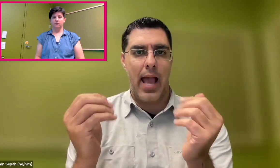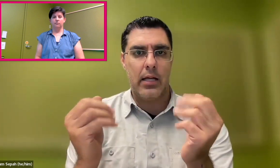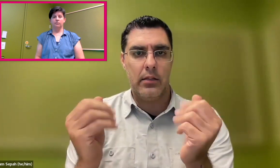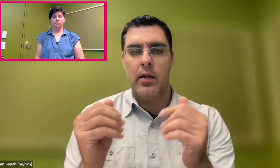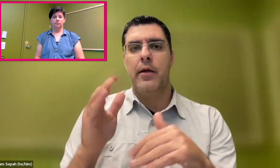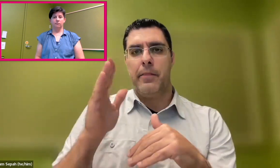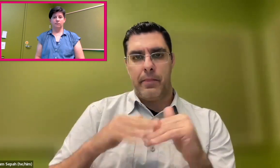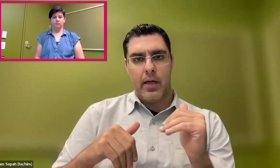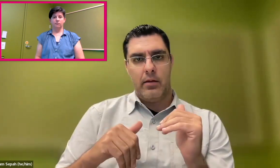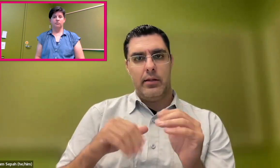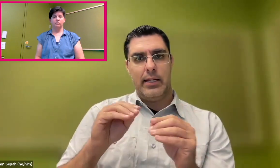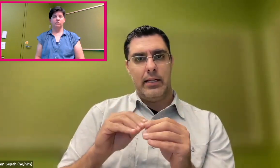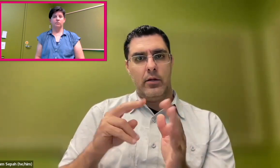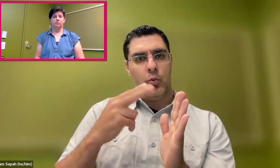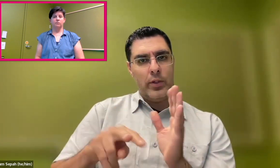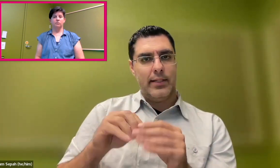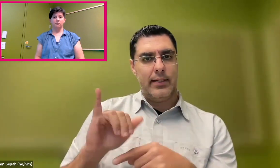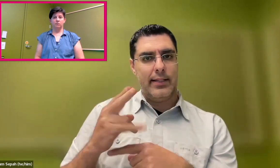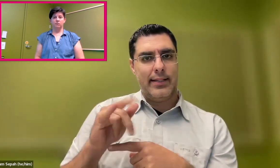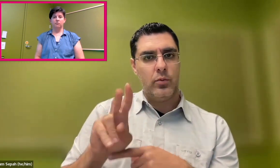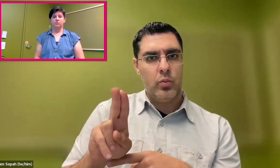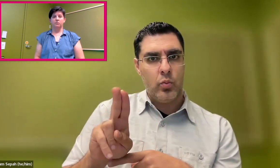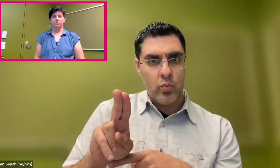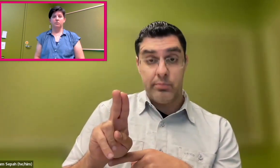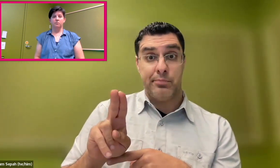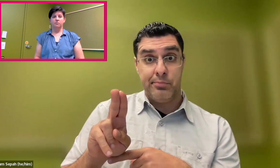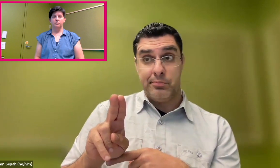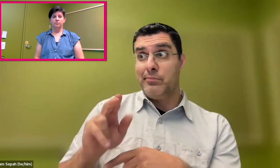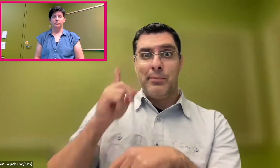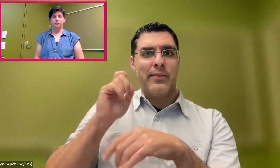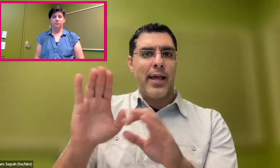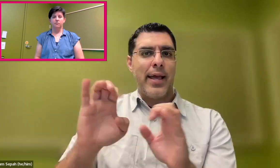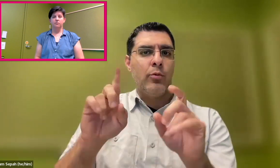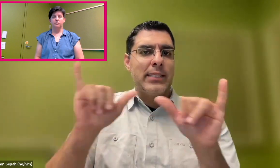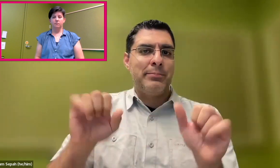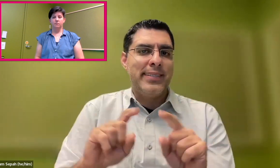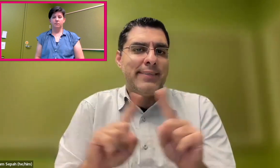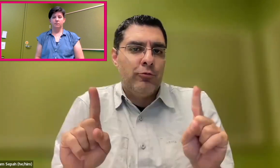so they heavily rely on sign language, in terms of having access to information.